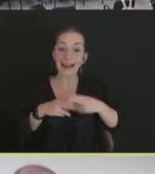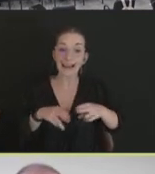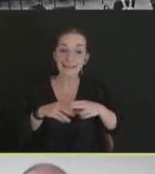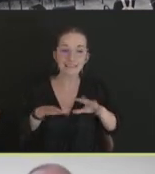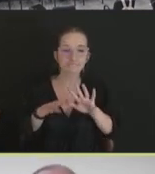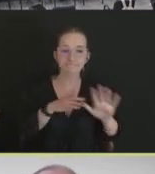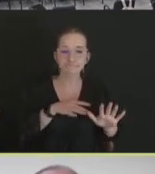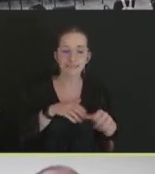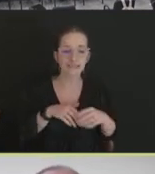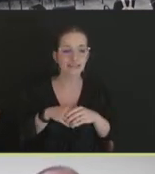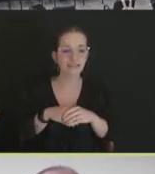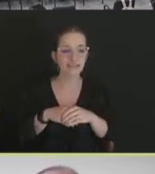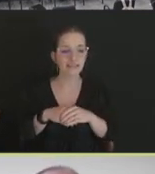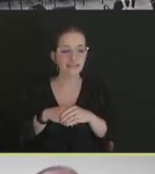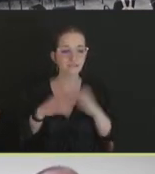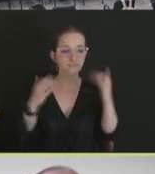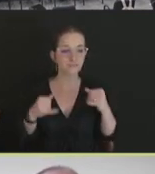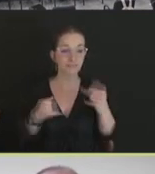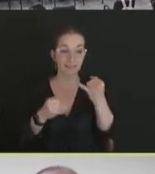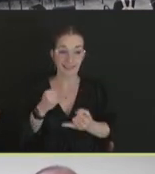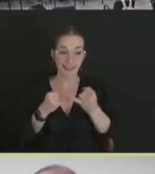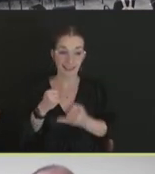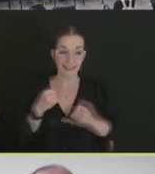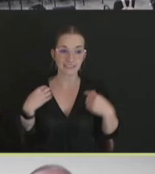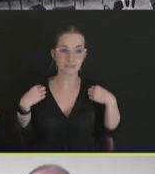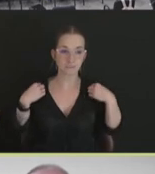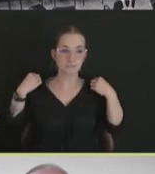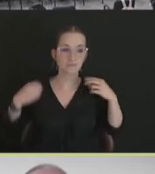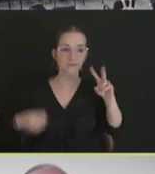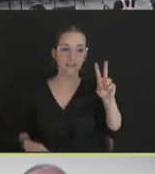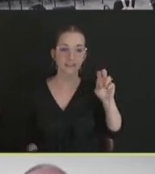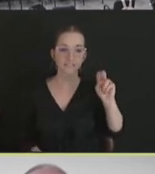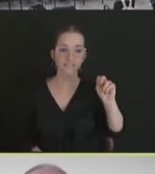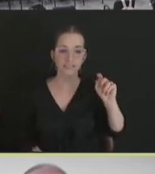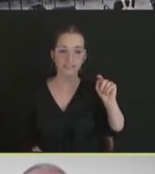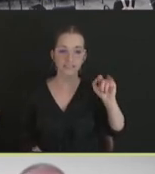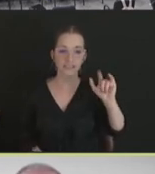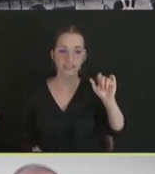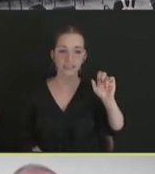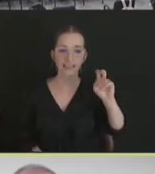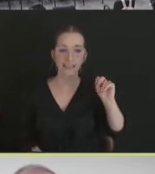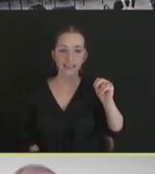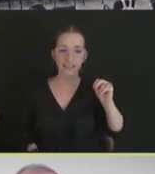And last, but not least, we also have a ventilation shutdown. And this is something that's